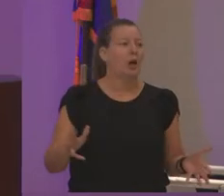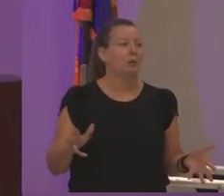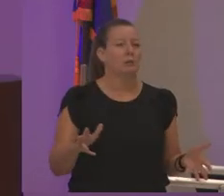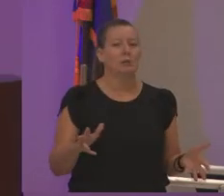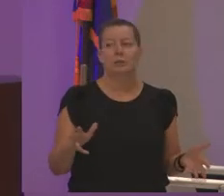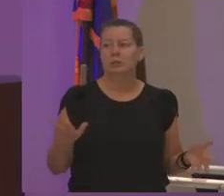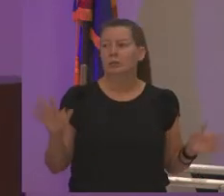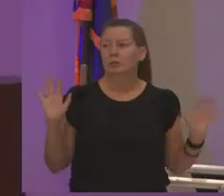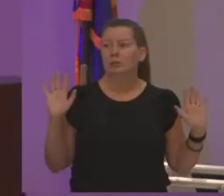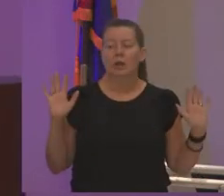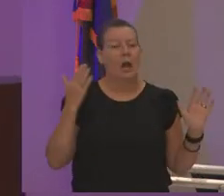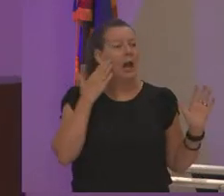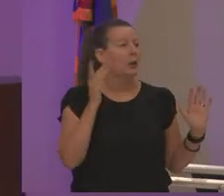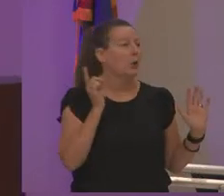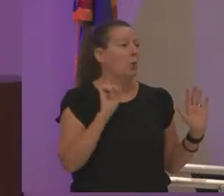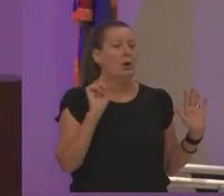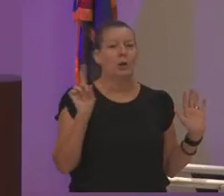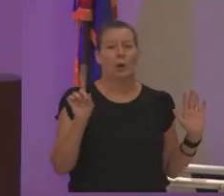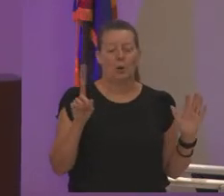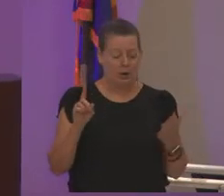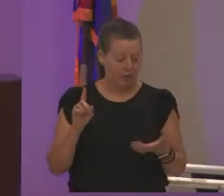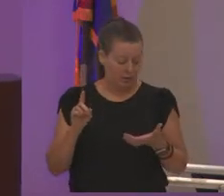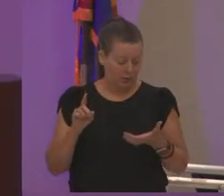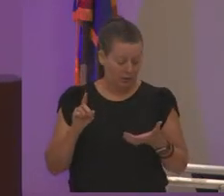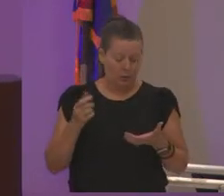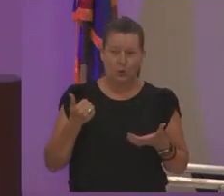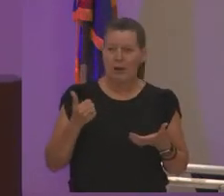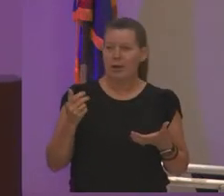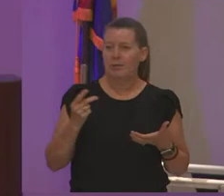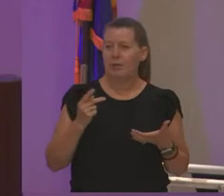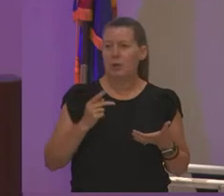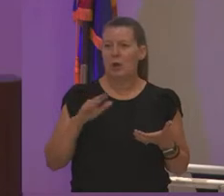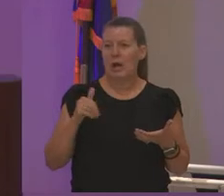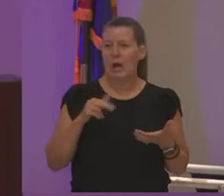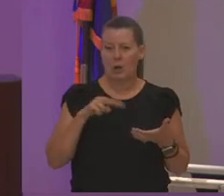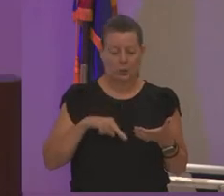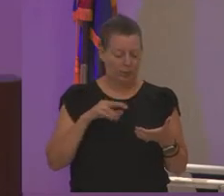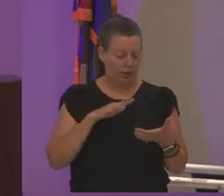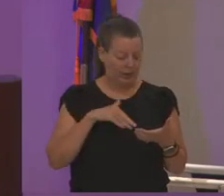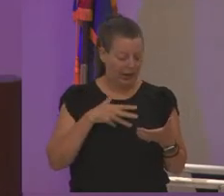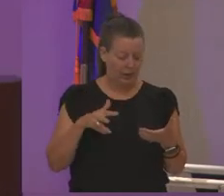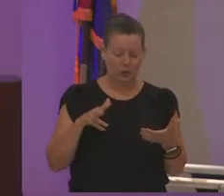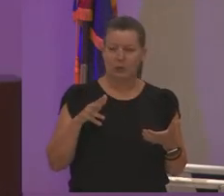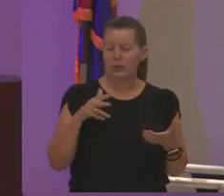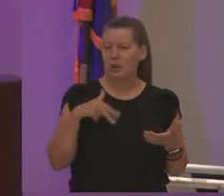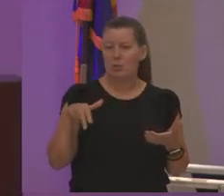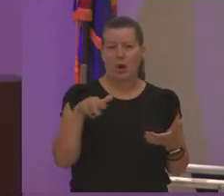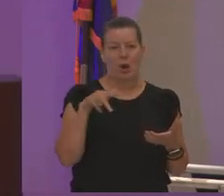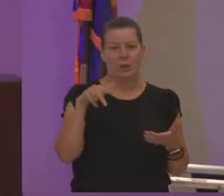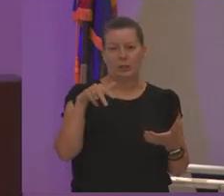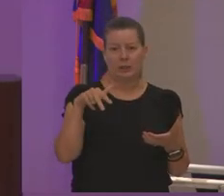don't know where to go and i kept looking at my phone and i'm trying to figure out how to read my calendar and i'm really you know really walking it to the wall but i don't even thought you know i